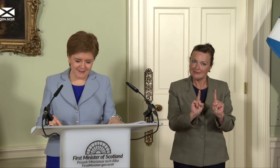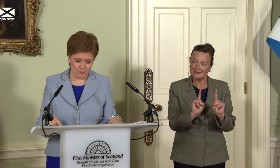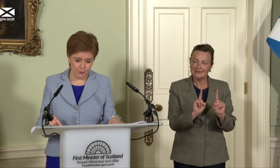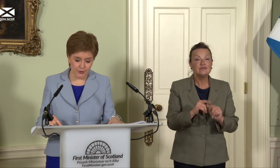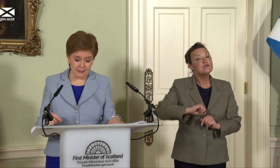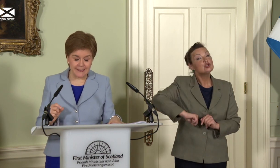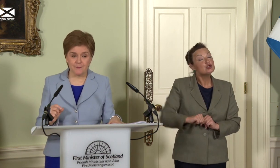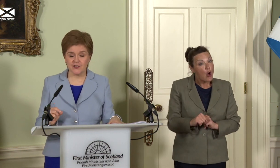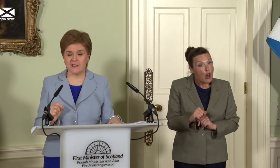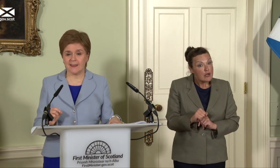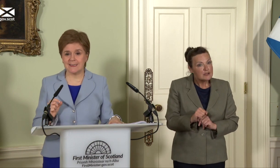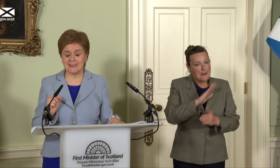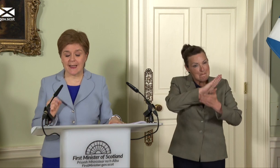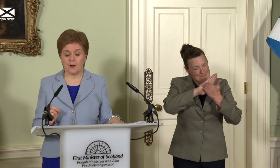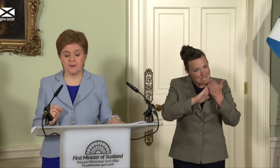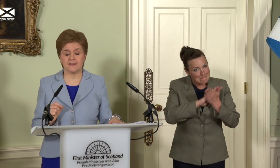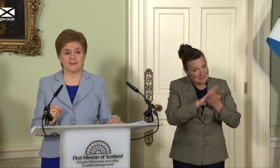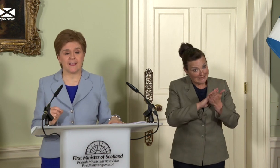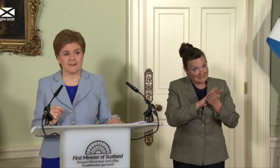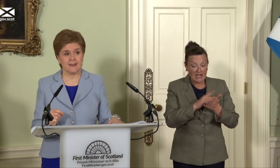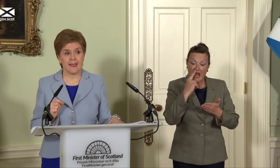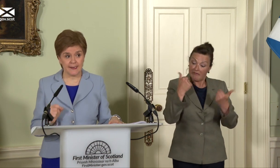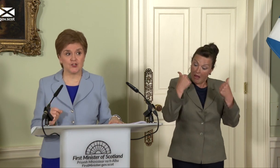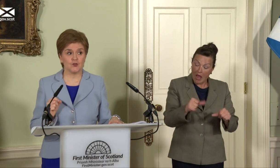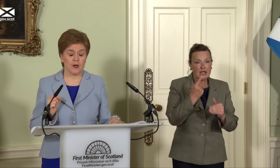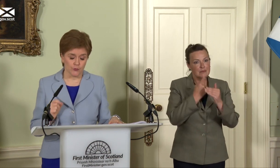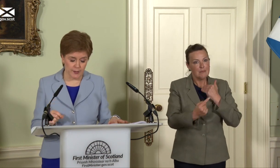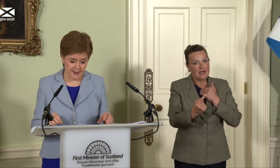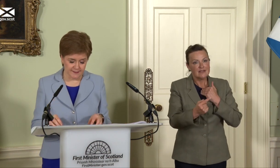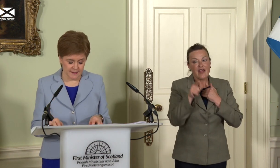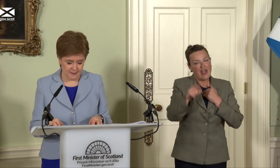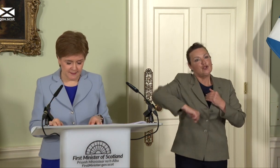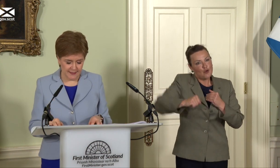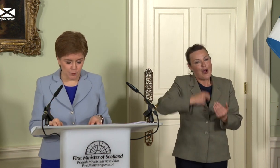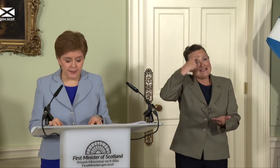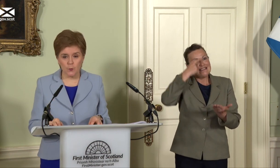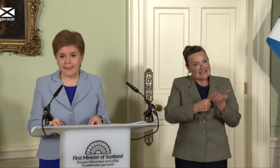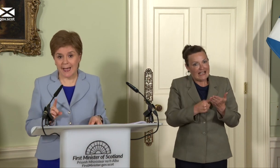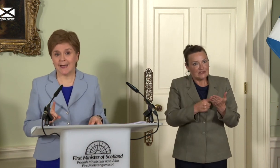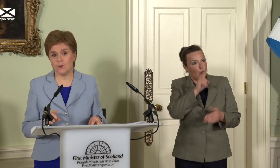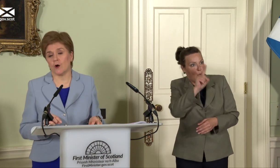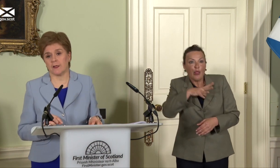will put the levers that determine success into our own hands. It will mean we can work